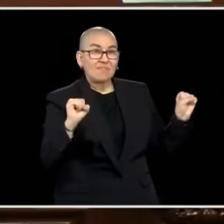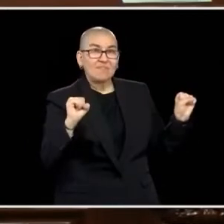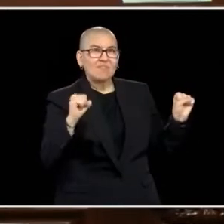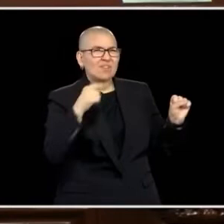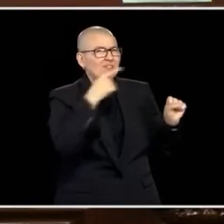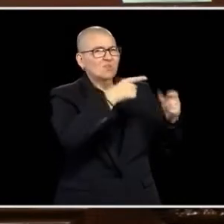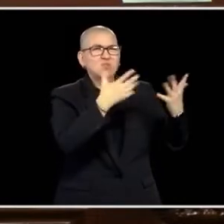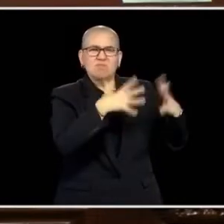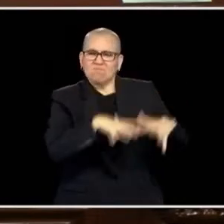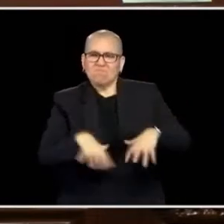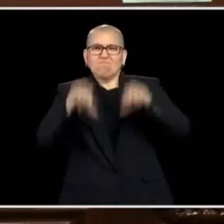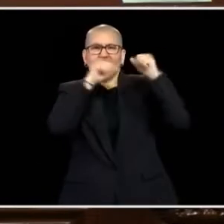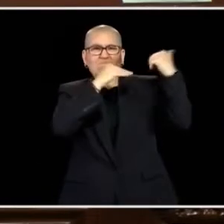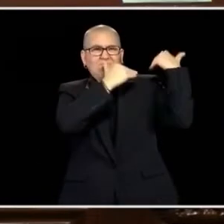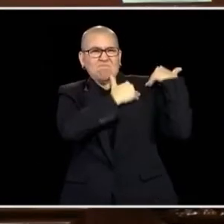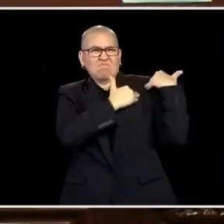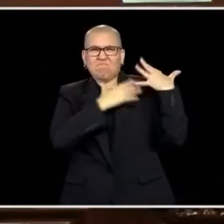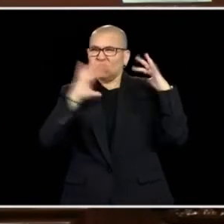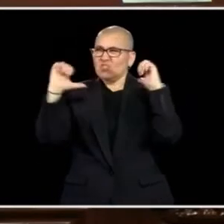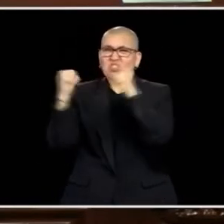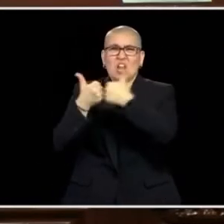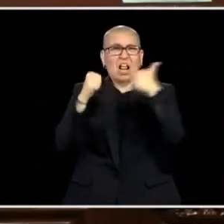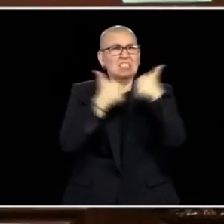ALSO, MINNESOTA IS INCREDIBLY INDEBTED TO YOU.